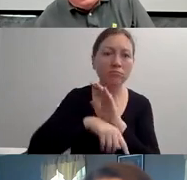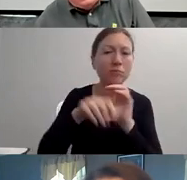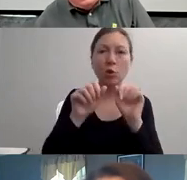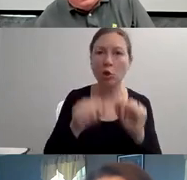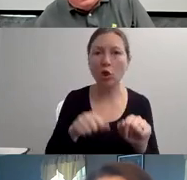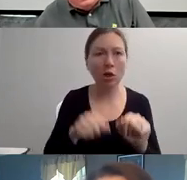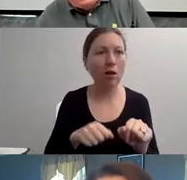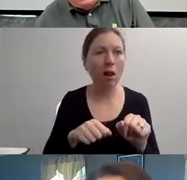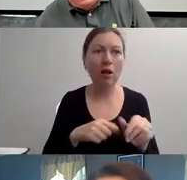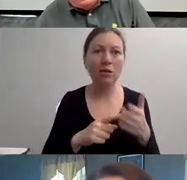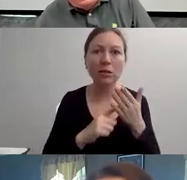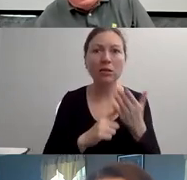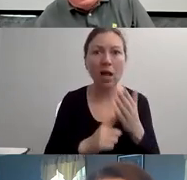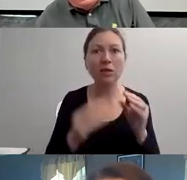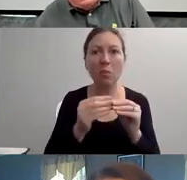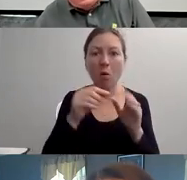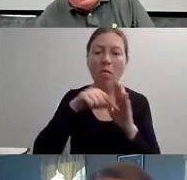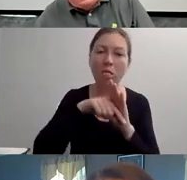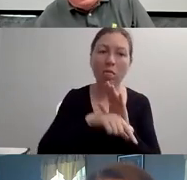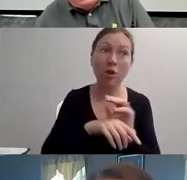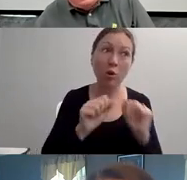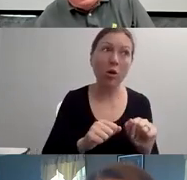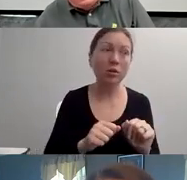THESE WORDS PORTRAYS."